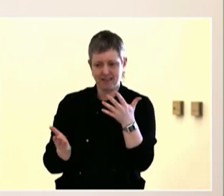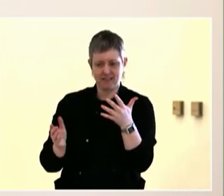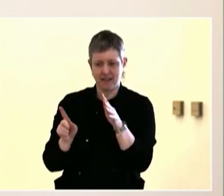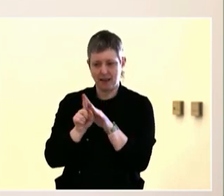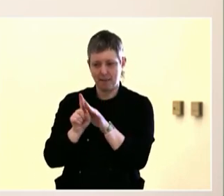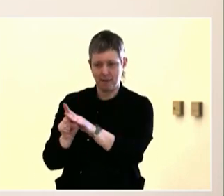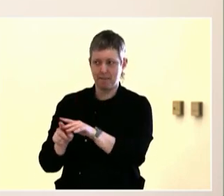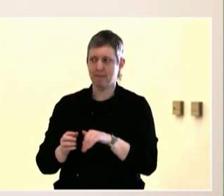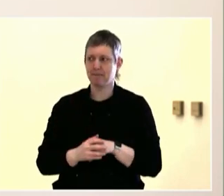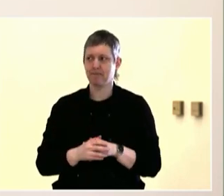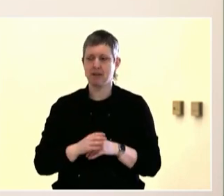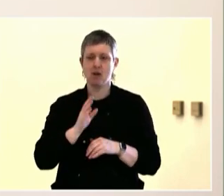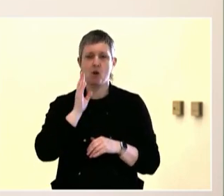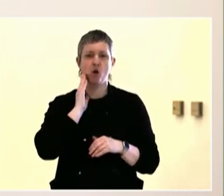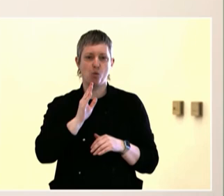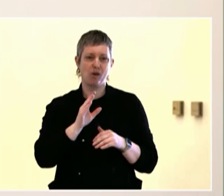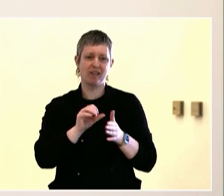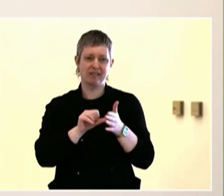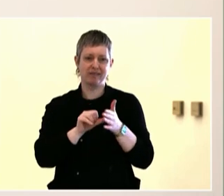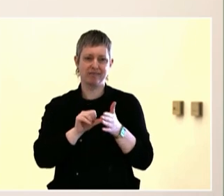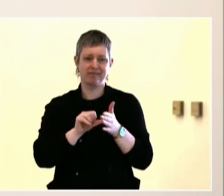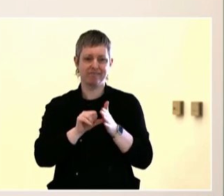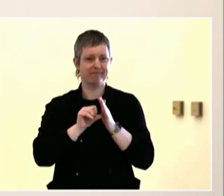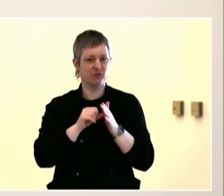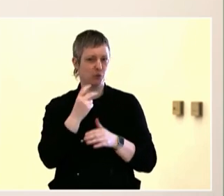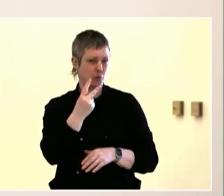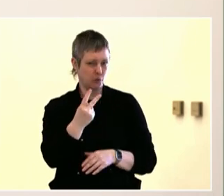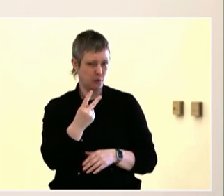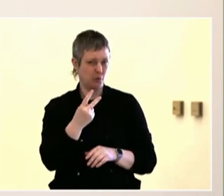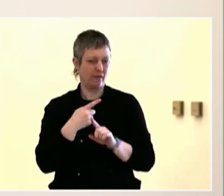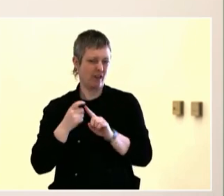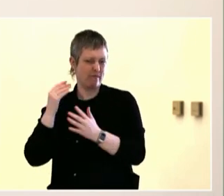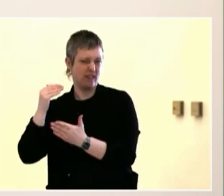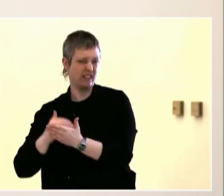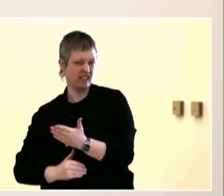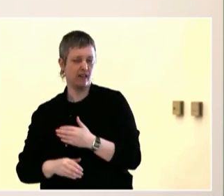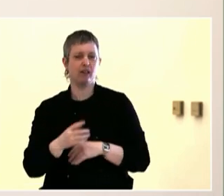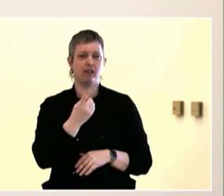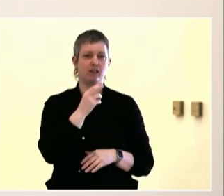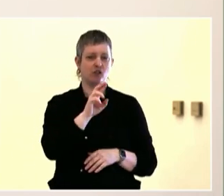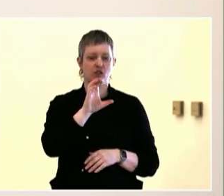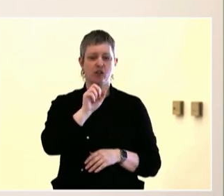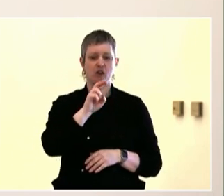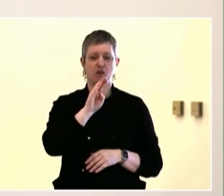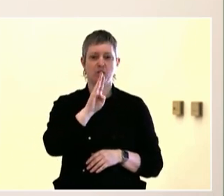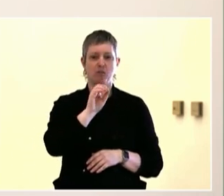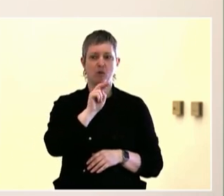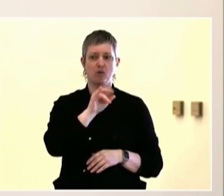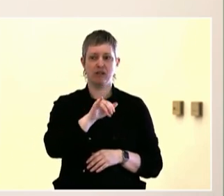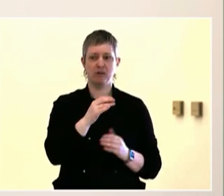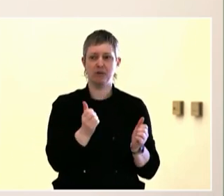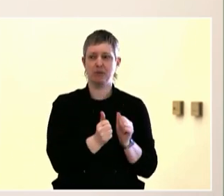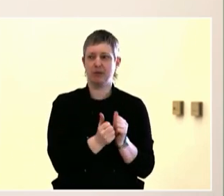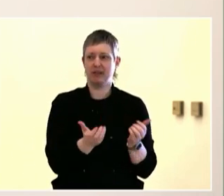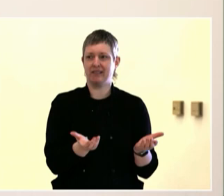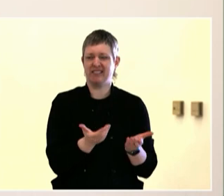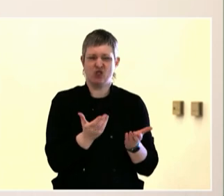Washington, talking about build the future using kids' voices,